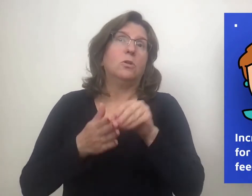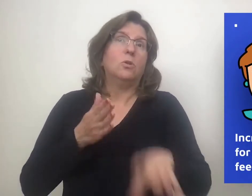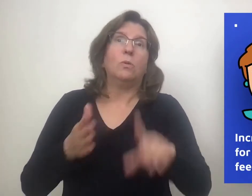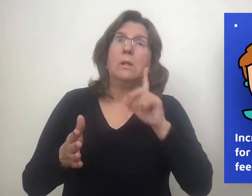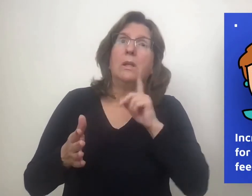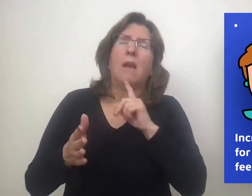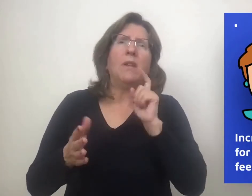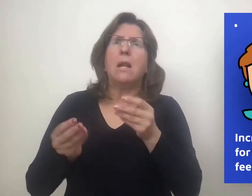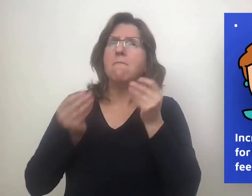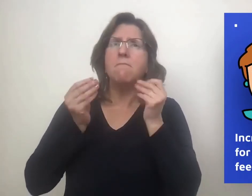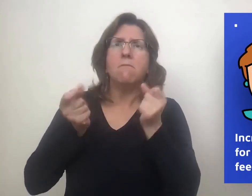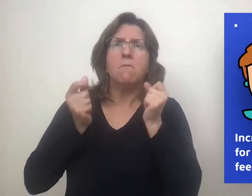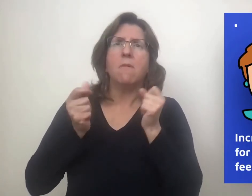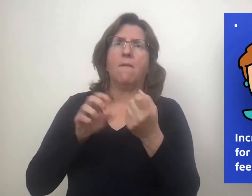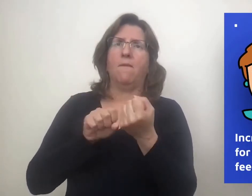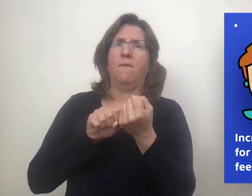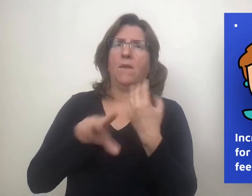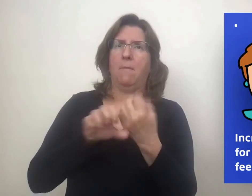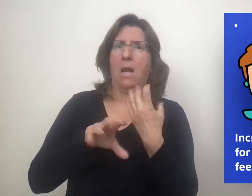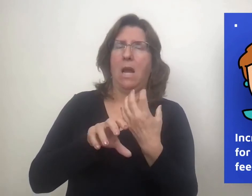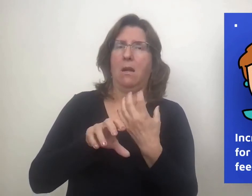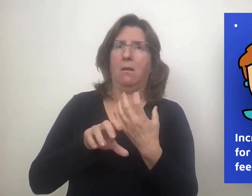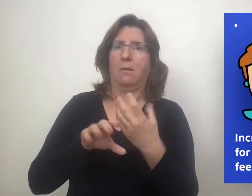Deaf students benefit from immediate feedback.